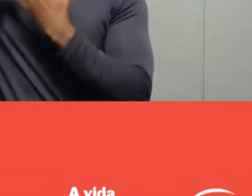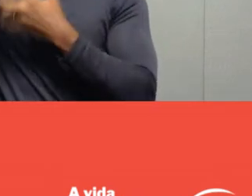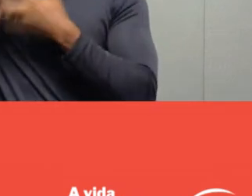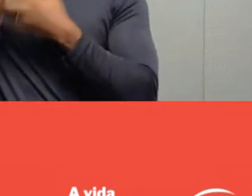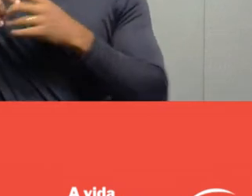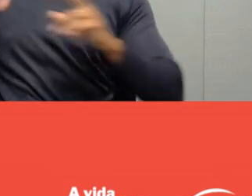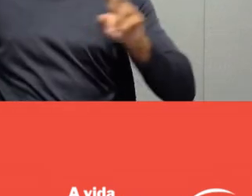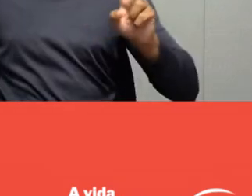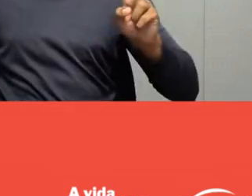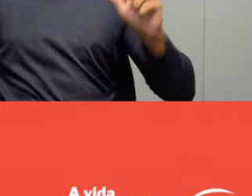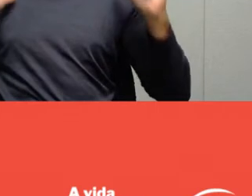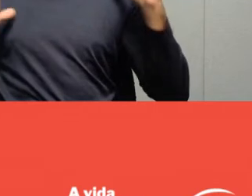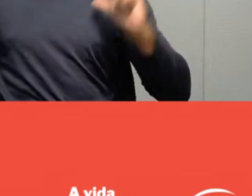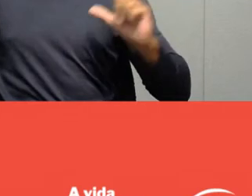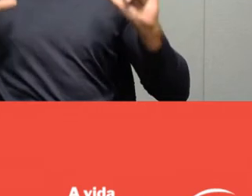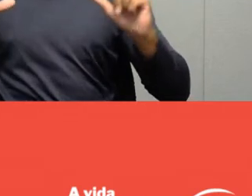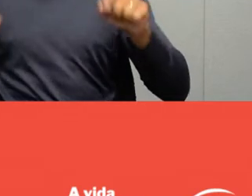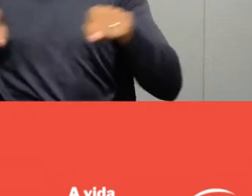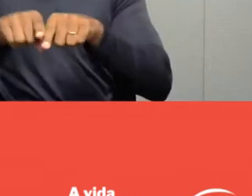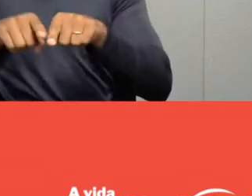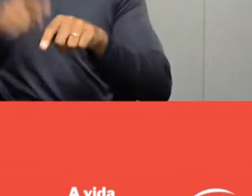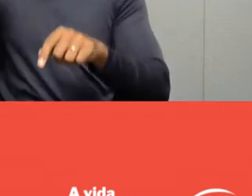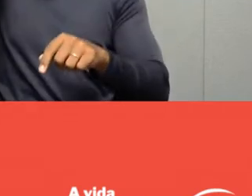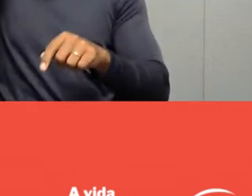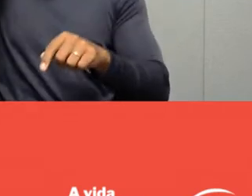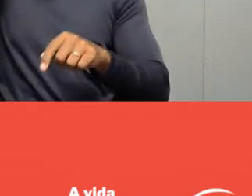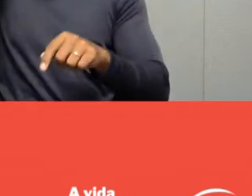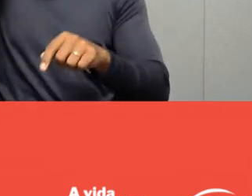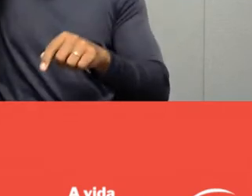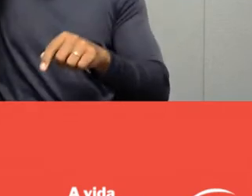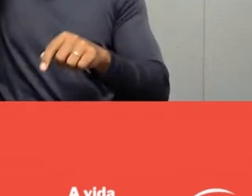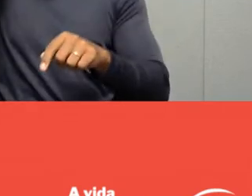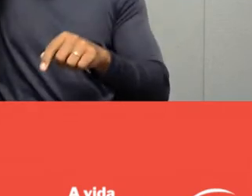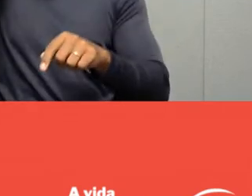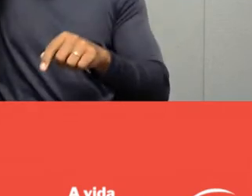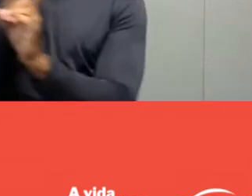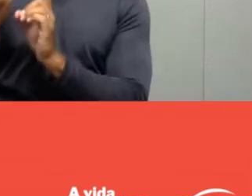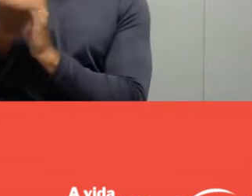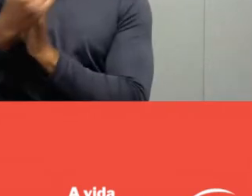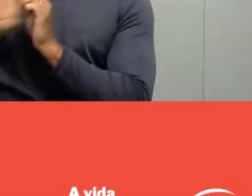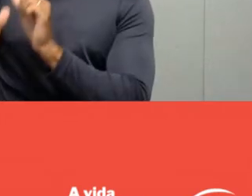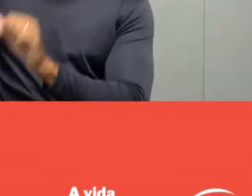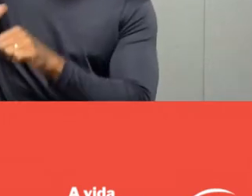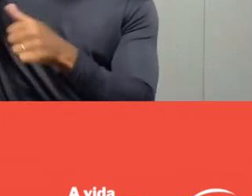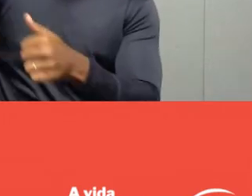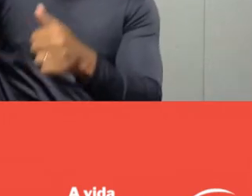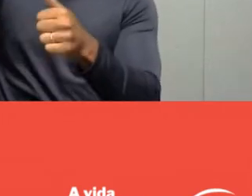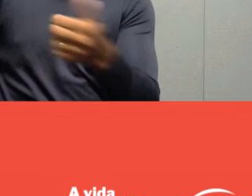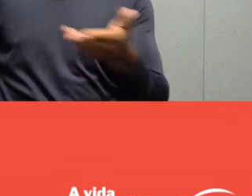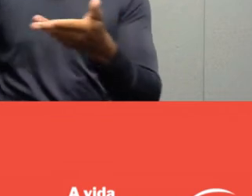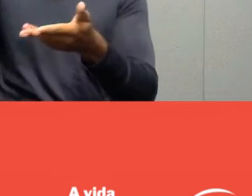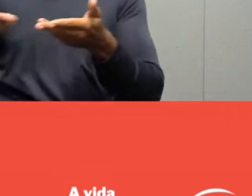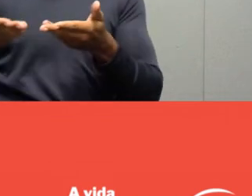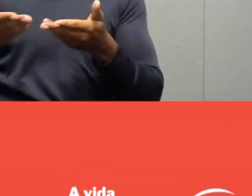and especially about leisure as social transformation. Now I will hand the floor over to Márcia Bickel, who is our recreation specialist,